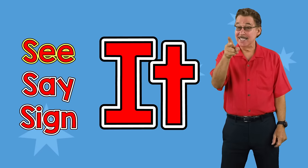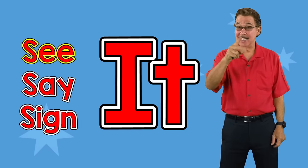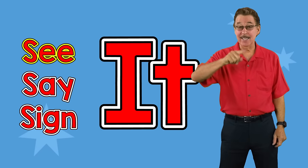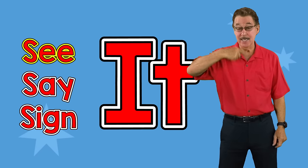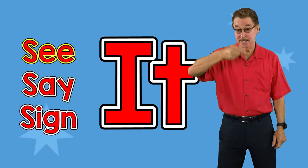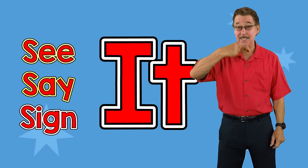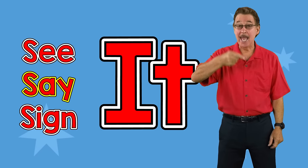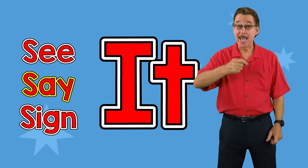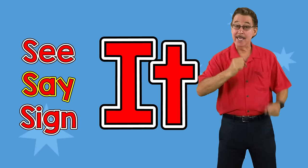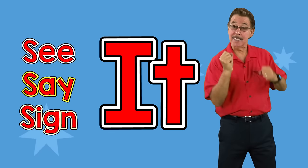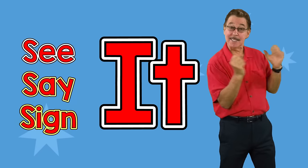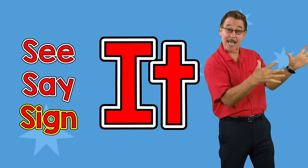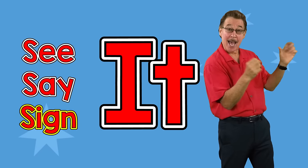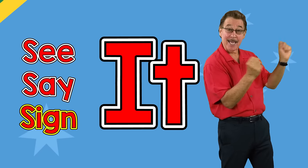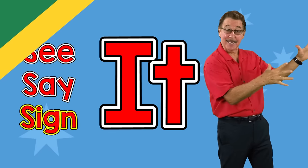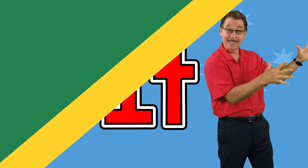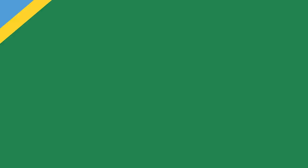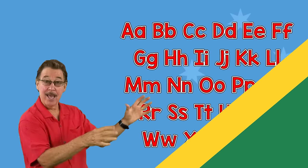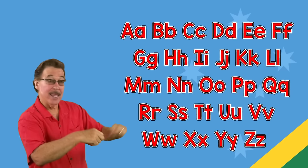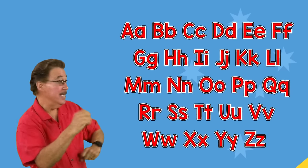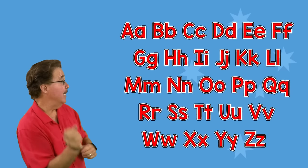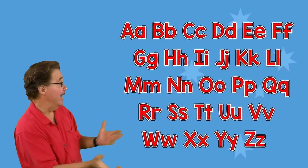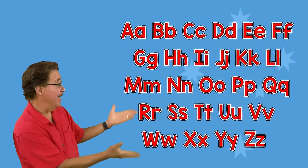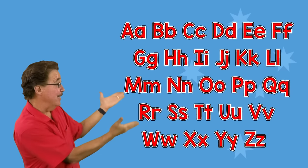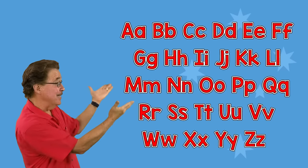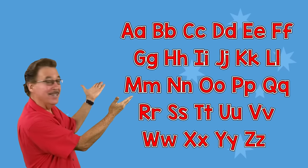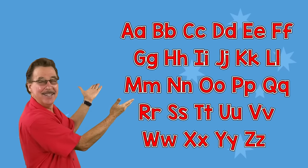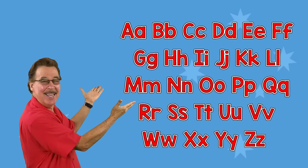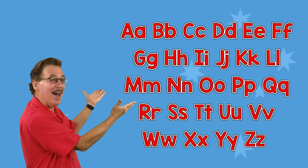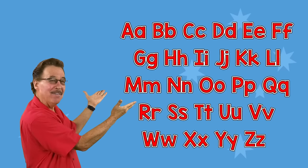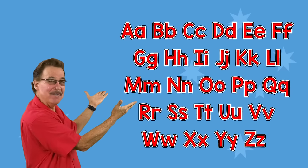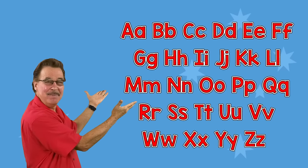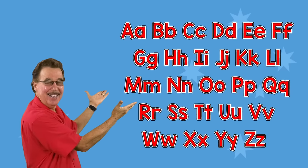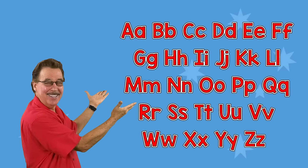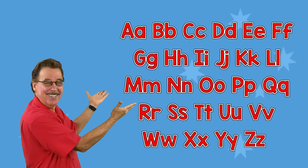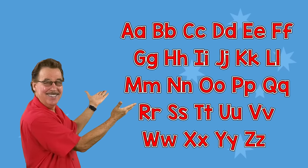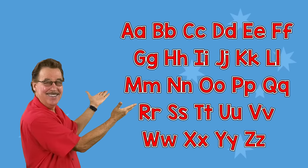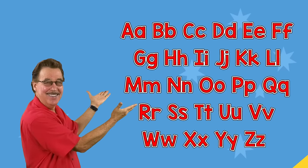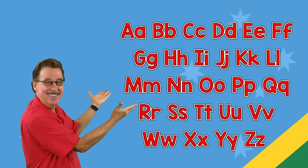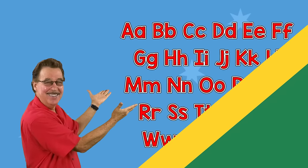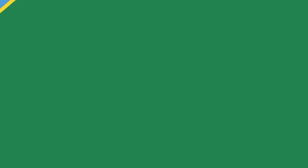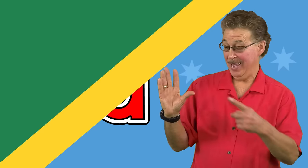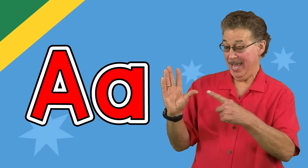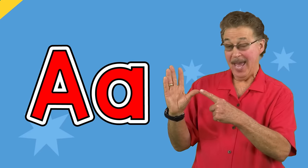See it, say it, sign it The letters of the alphabet